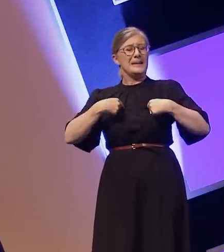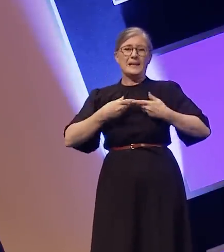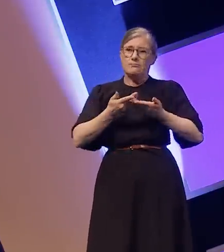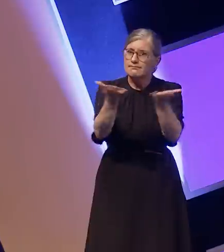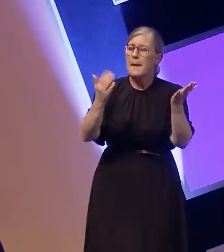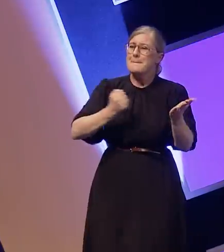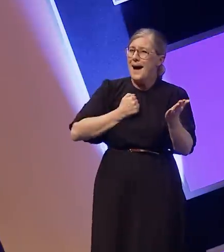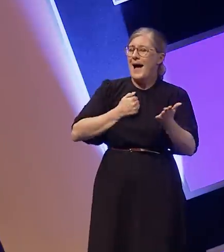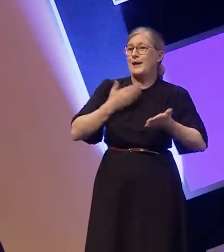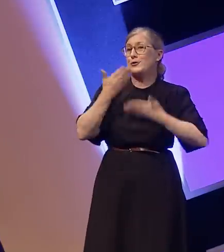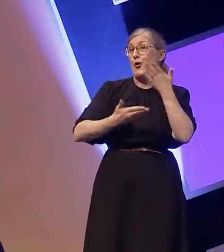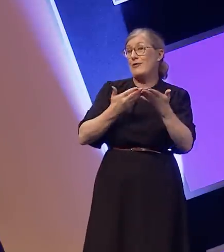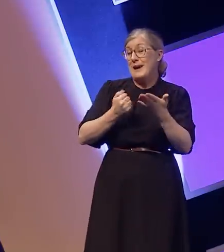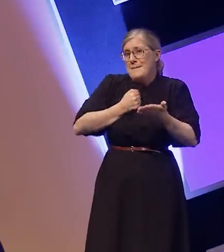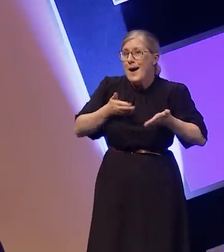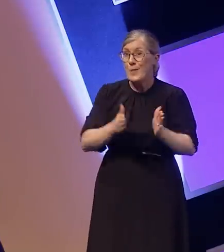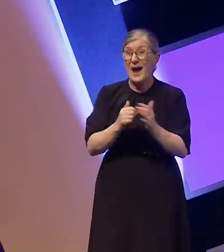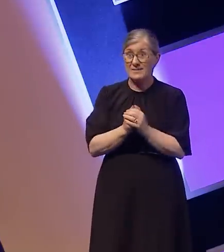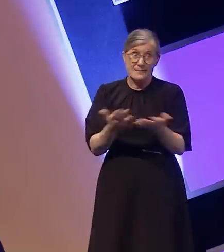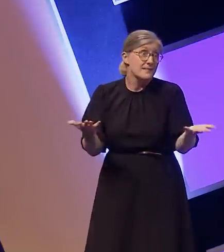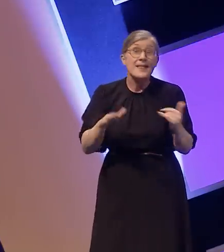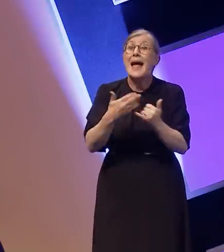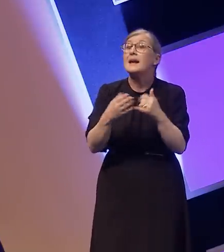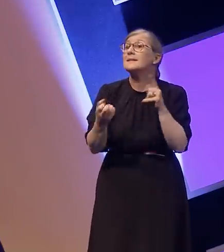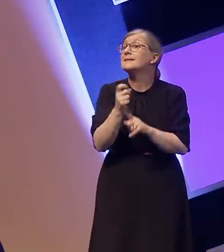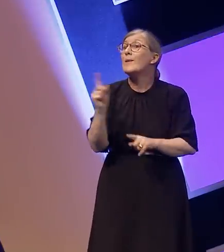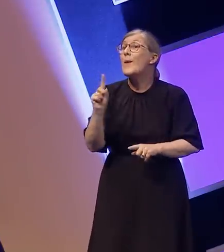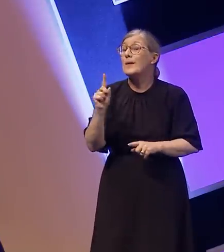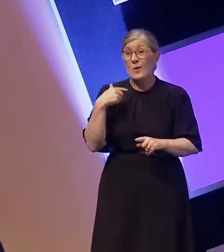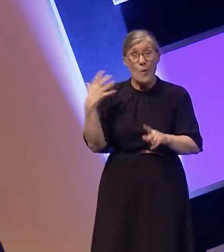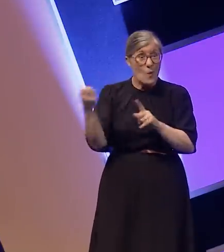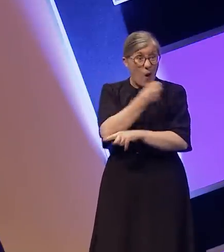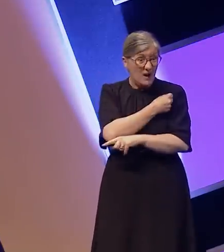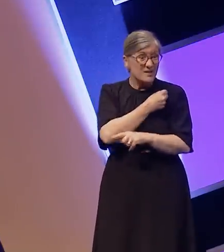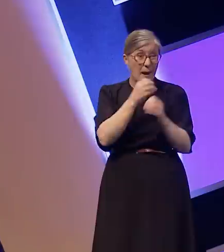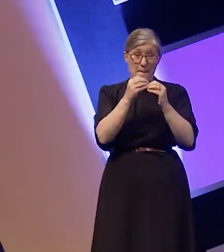and look what that did. we won a BAFTA for Must- See Moment of the year, and online searches for